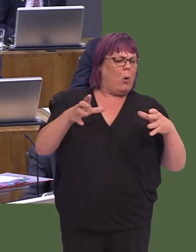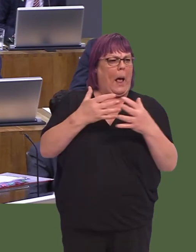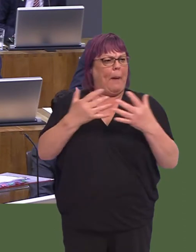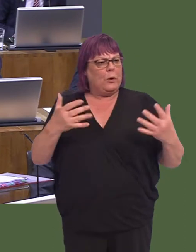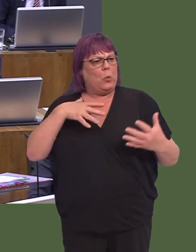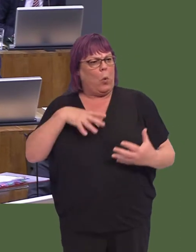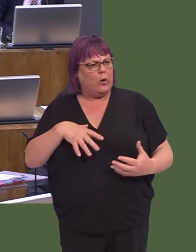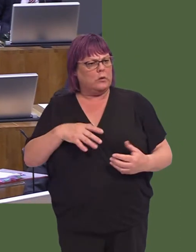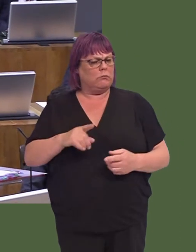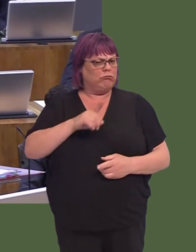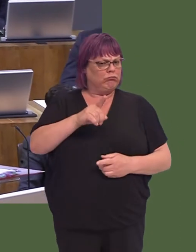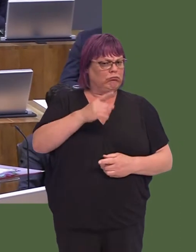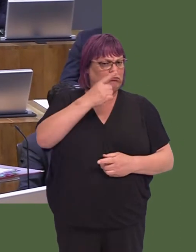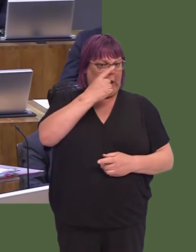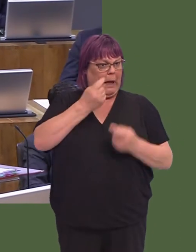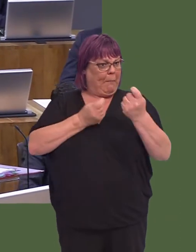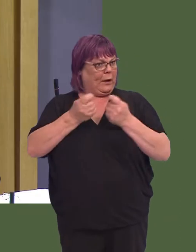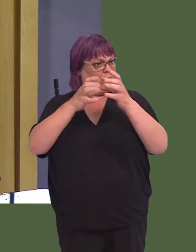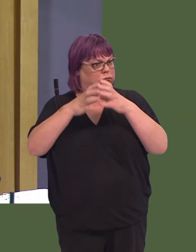to grow and what capacity is needed for them to grow.